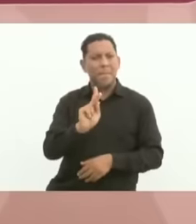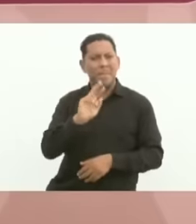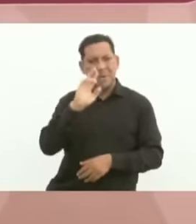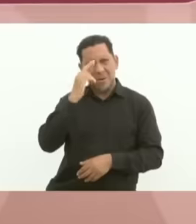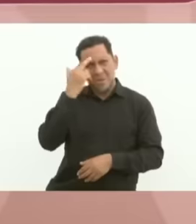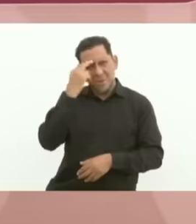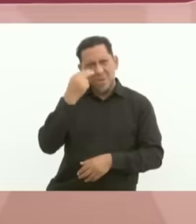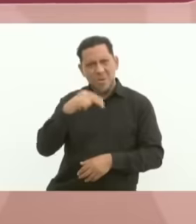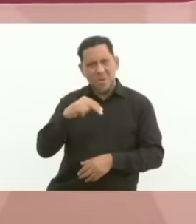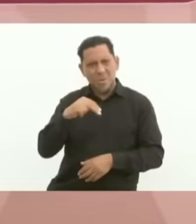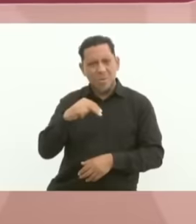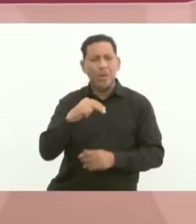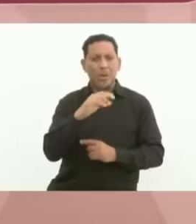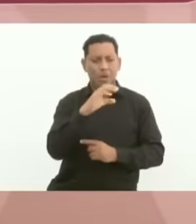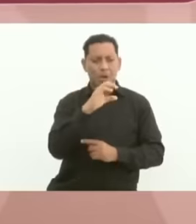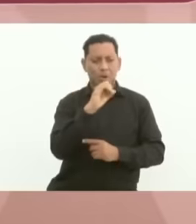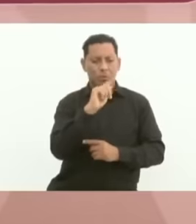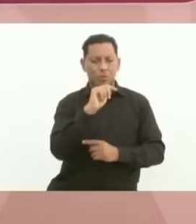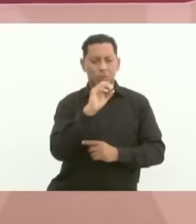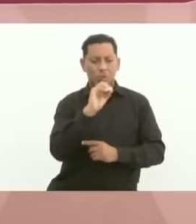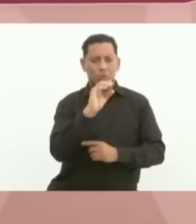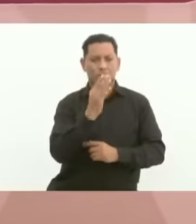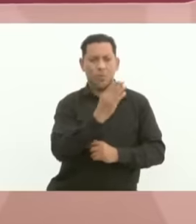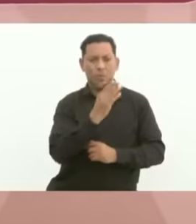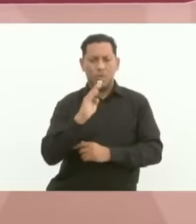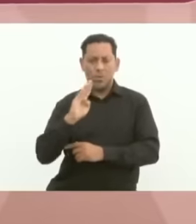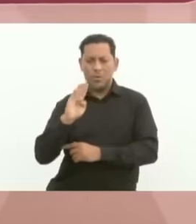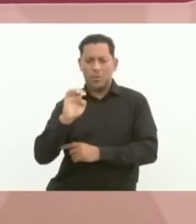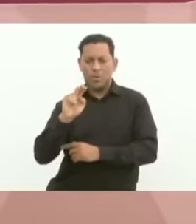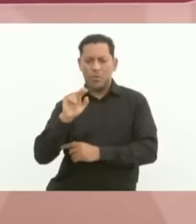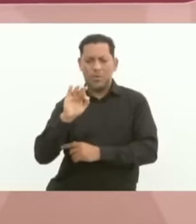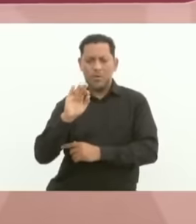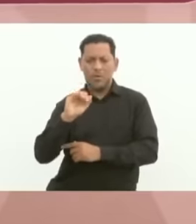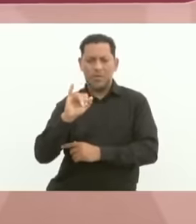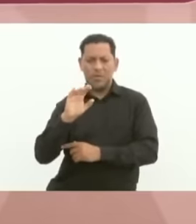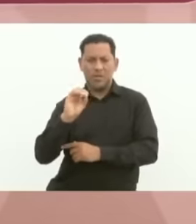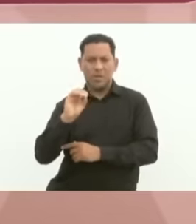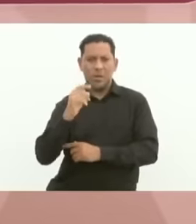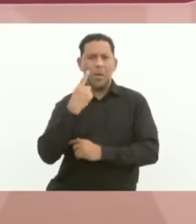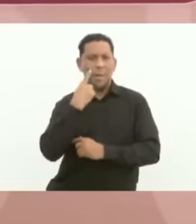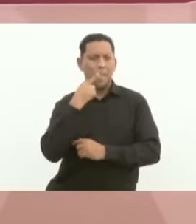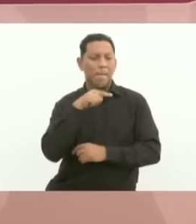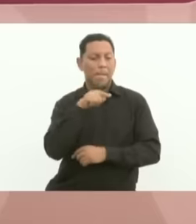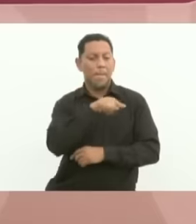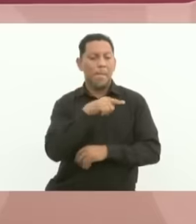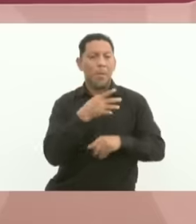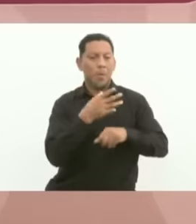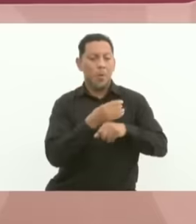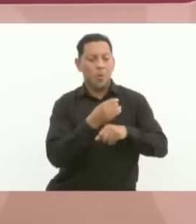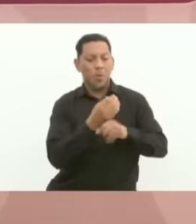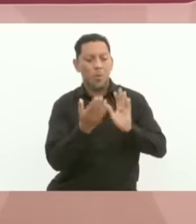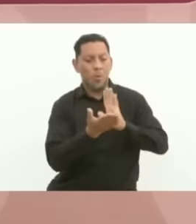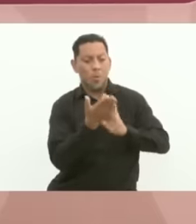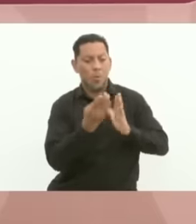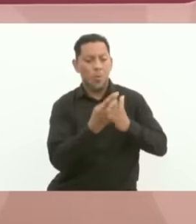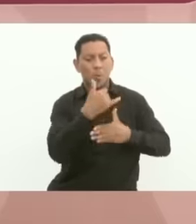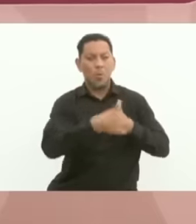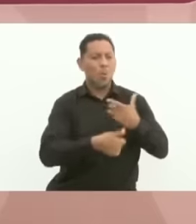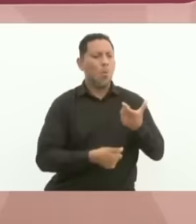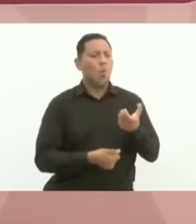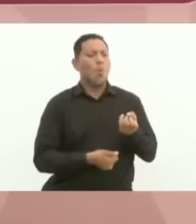cost-benefit and then the works that a government did depended on how much it cost and how many